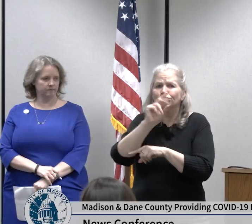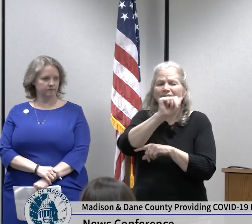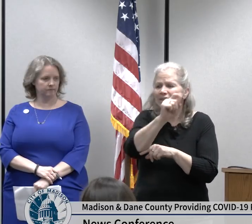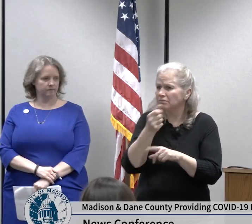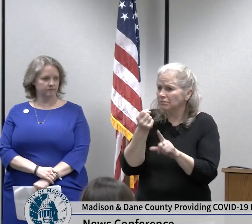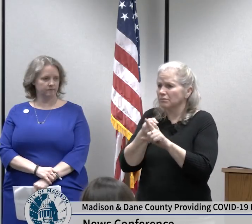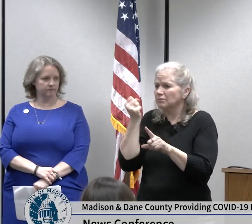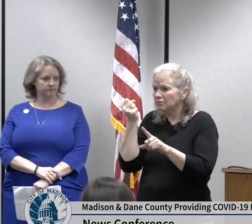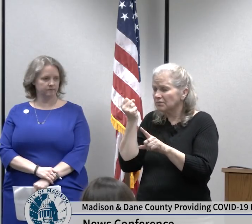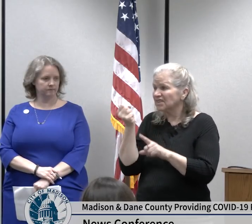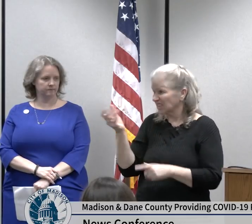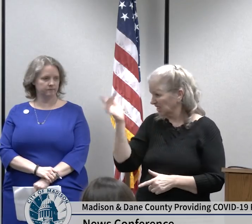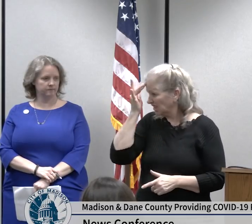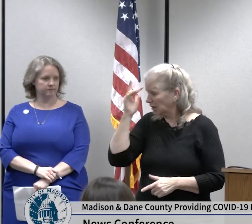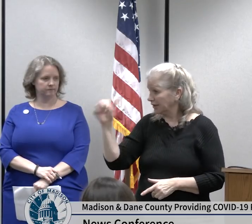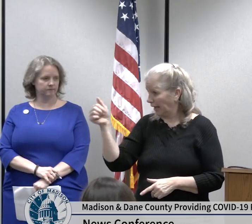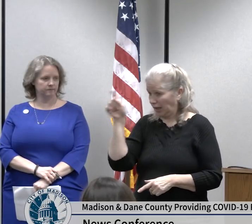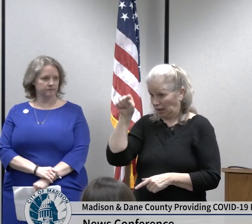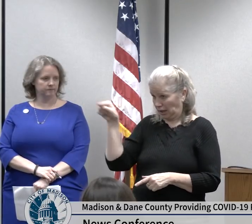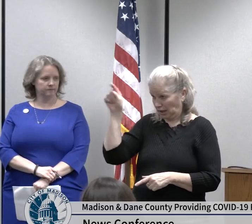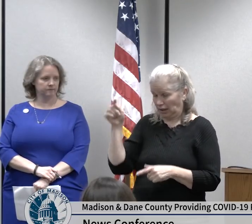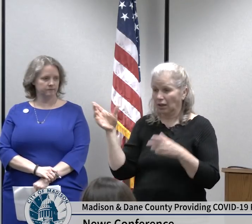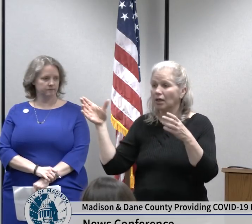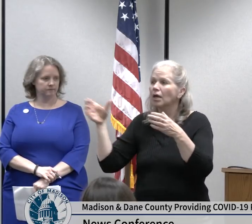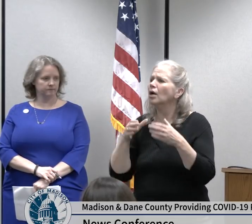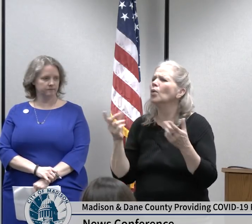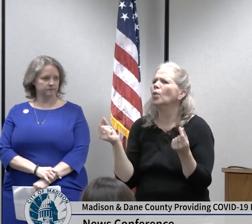further notice for Dane County employees as we continue to monitor the efficacy